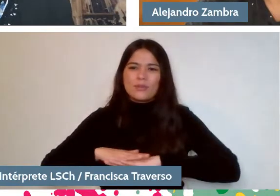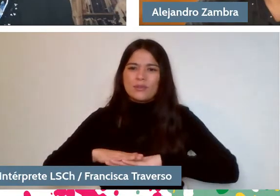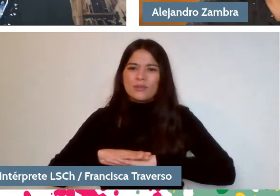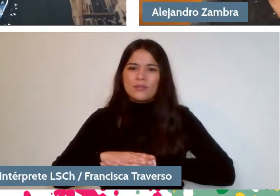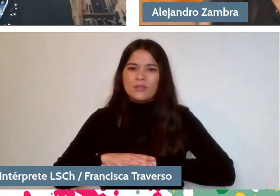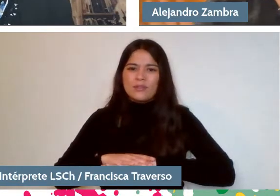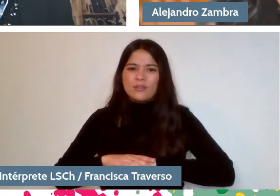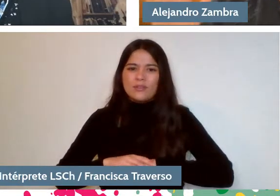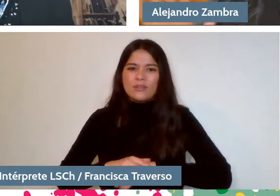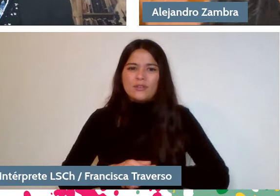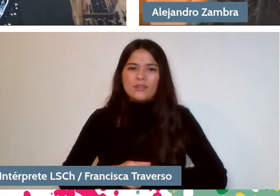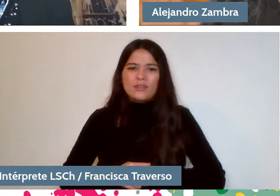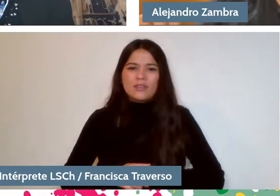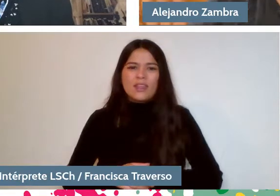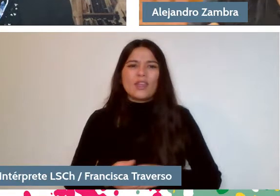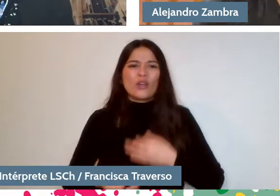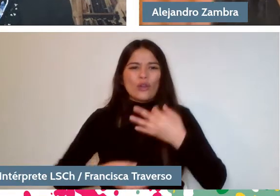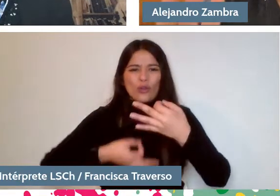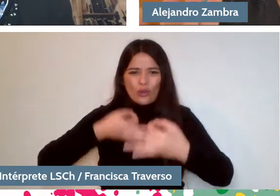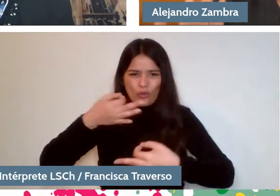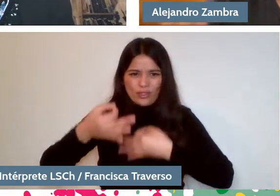when telling, to the decision to narrate.